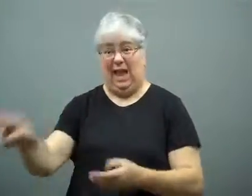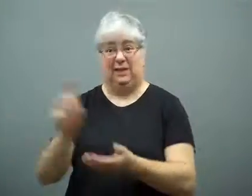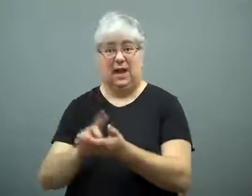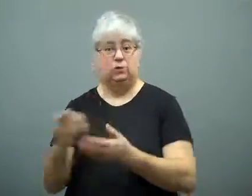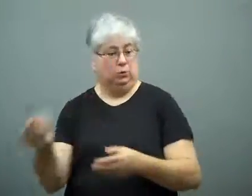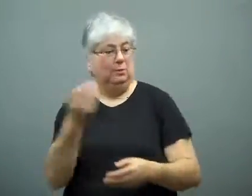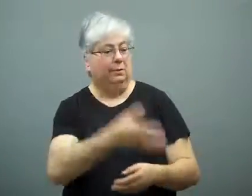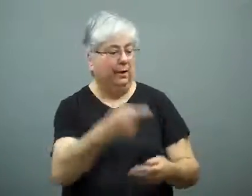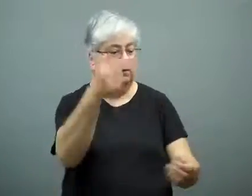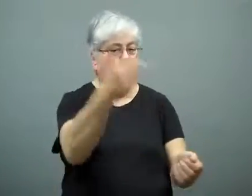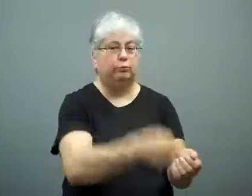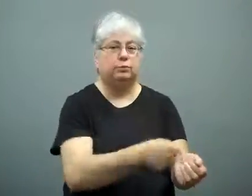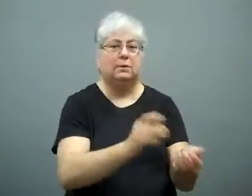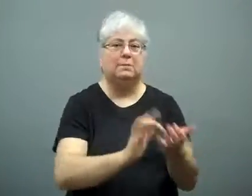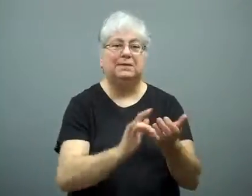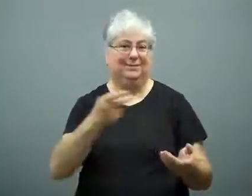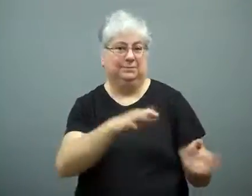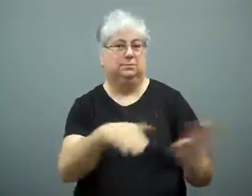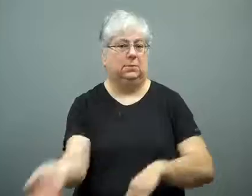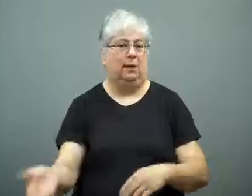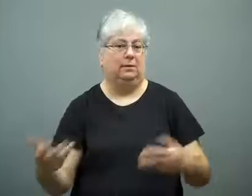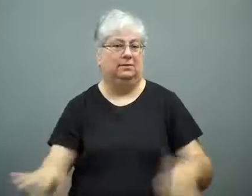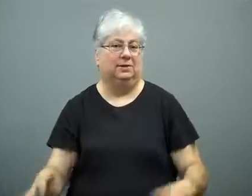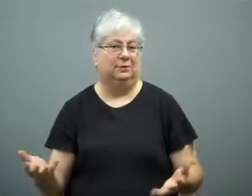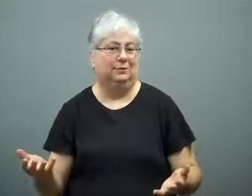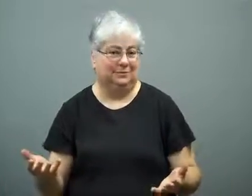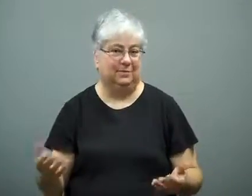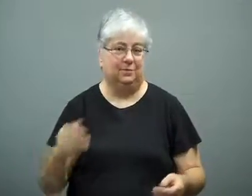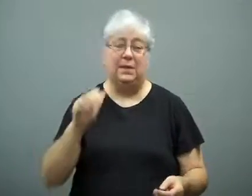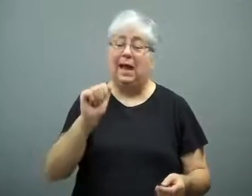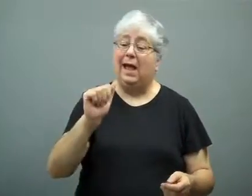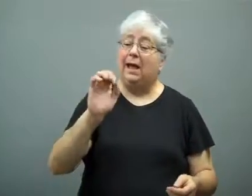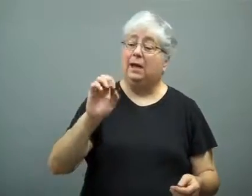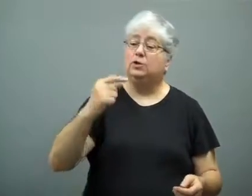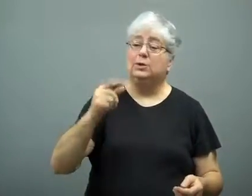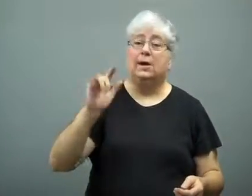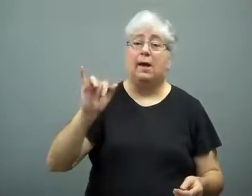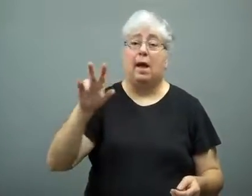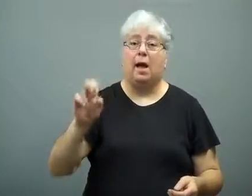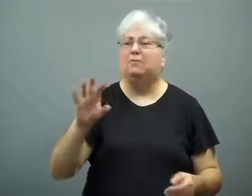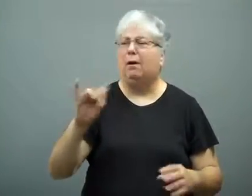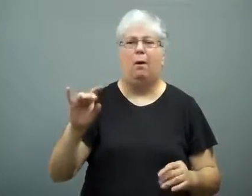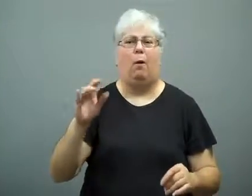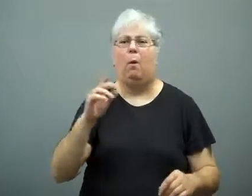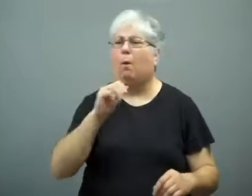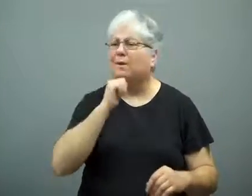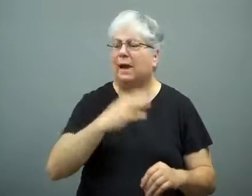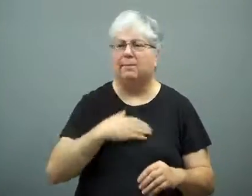That doctor gave Jackson IV medication that killed him.